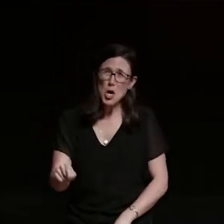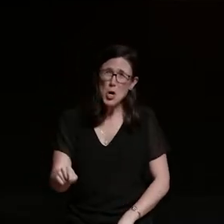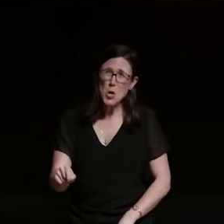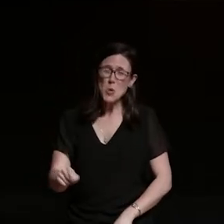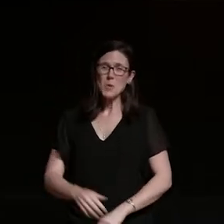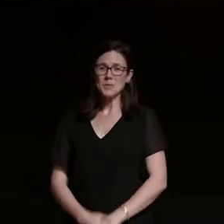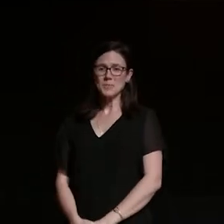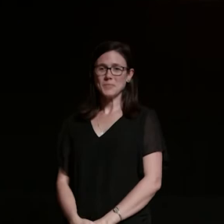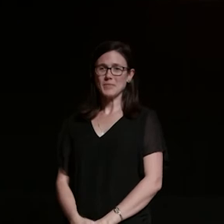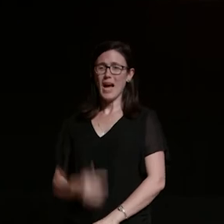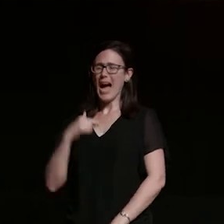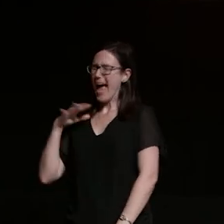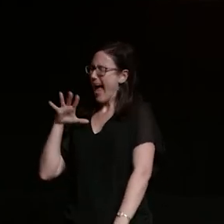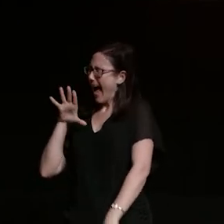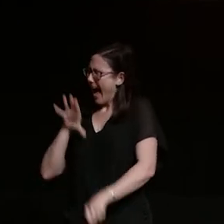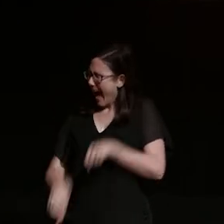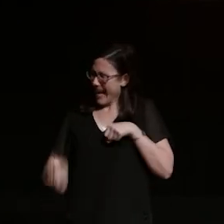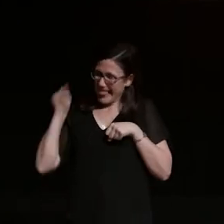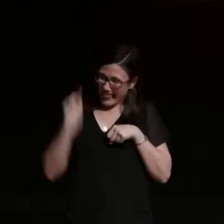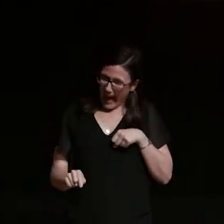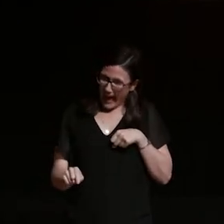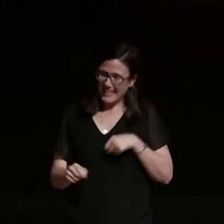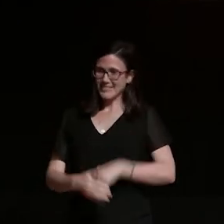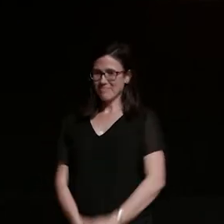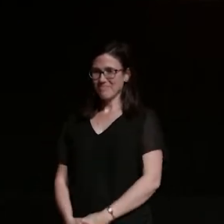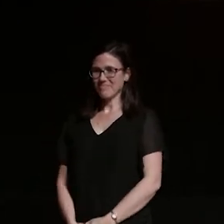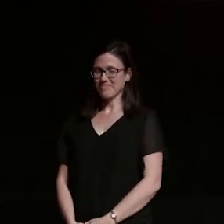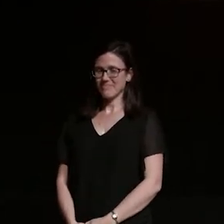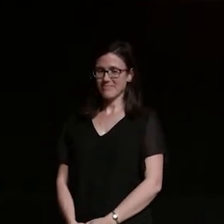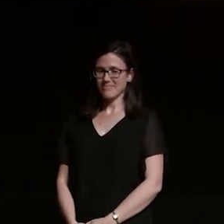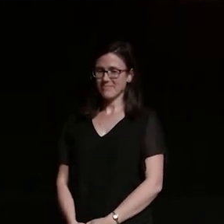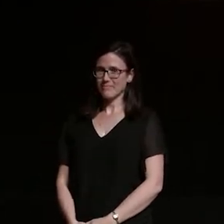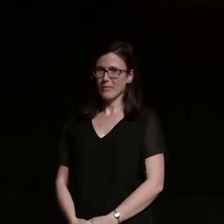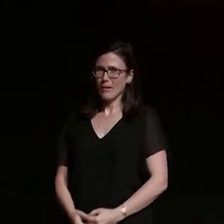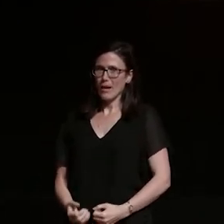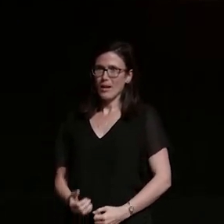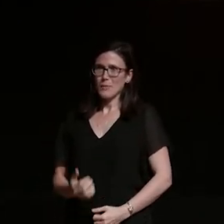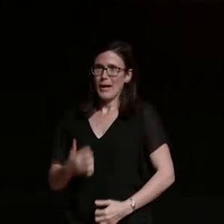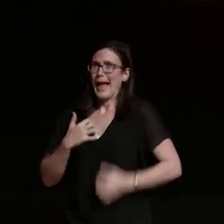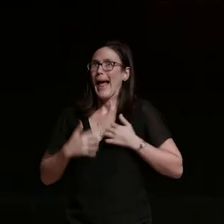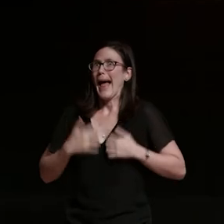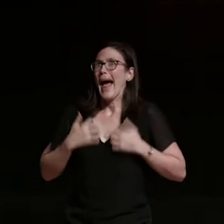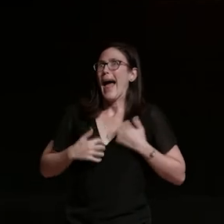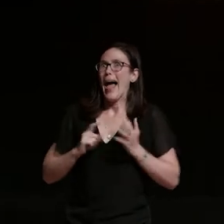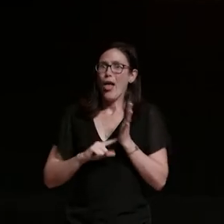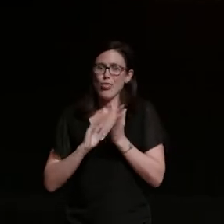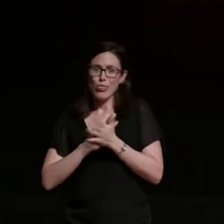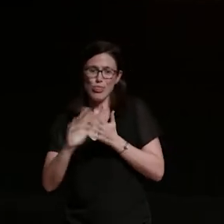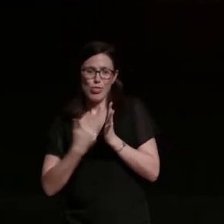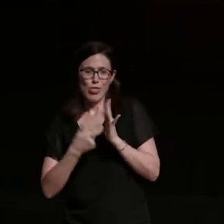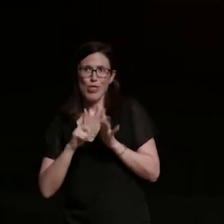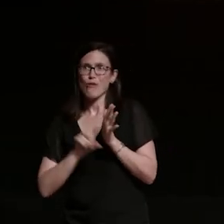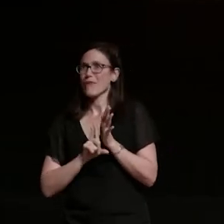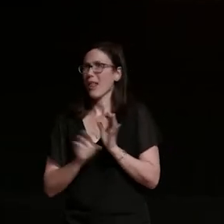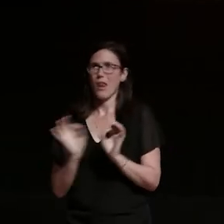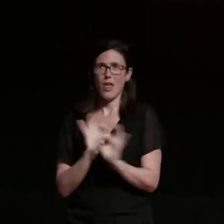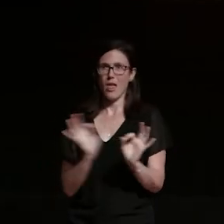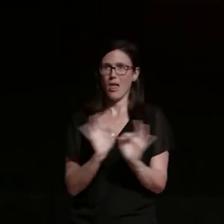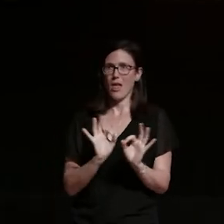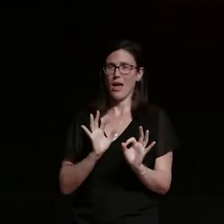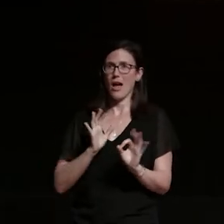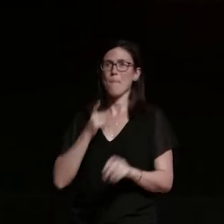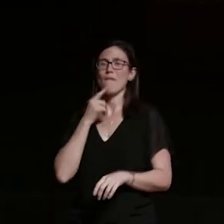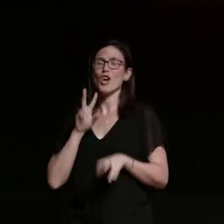i hated it i'm not a thrill seeker by nature i'm a chill seeker i remember years ago